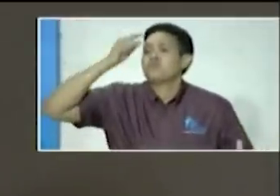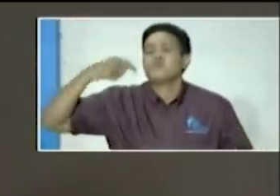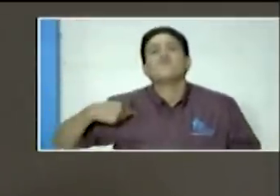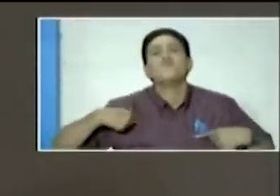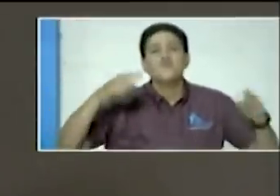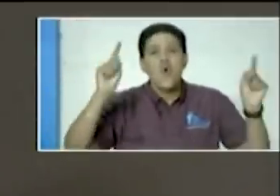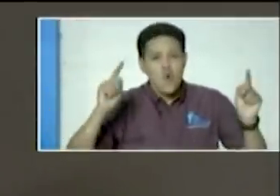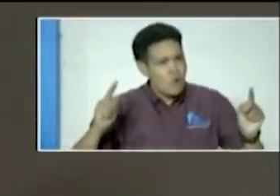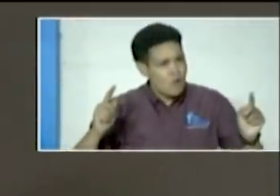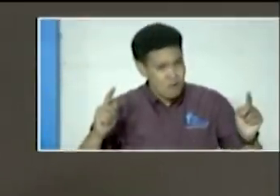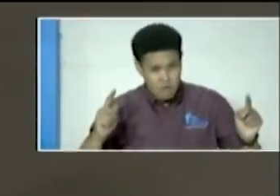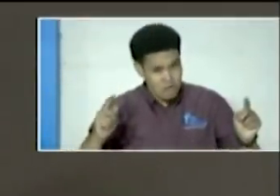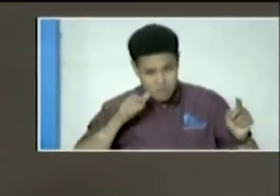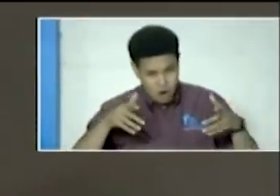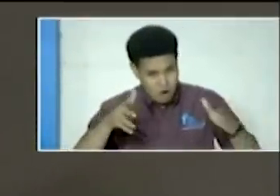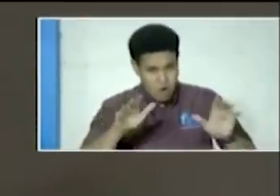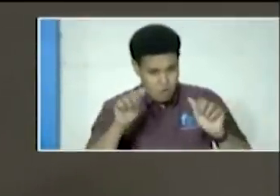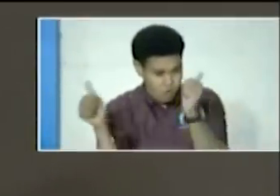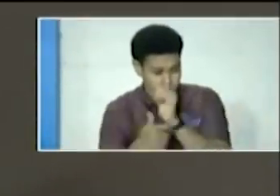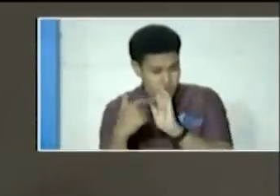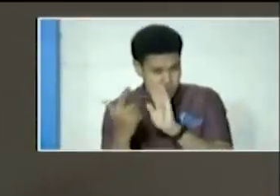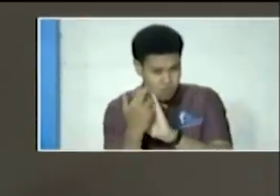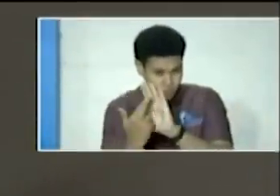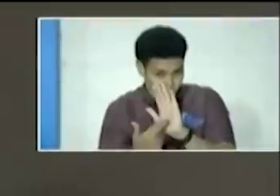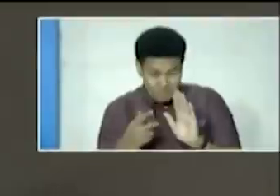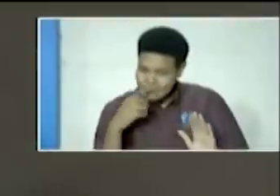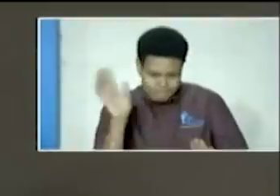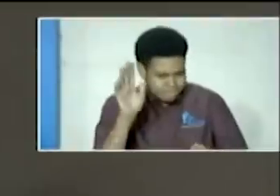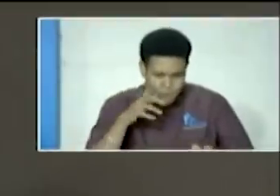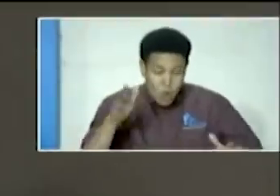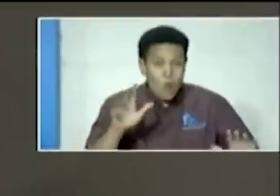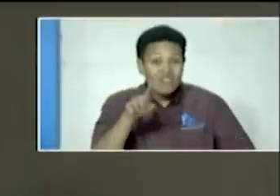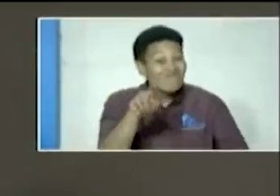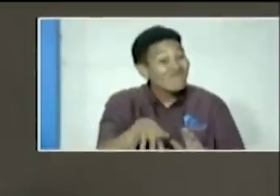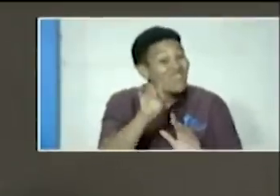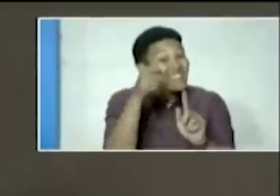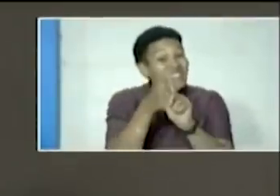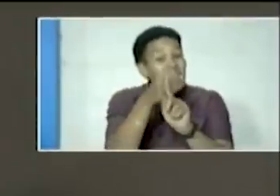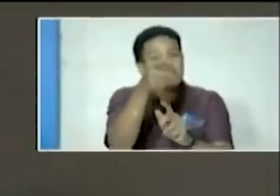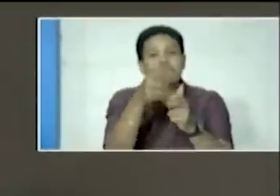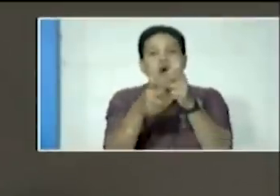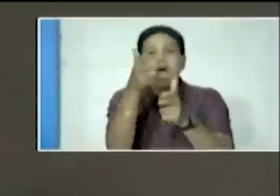that is not permitted under the order could find themselves in problems